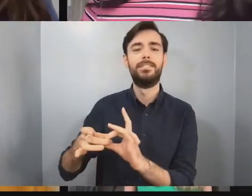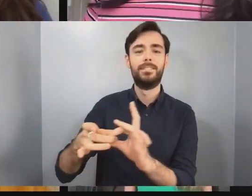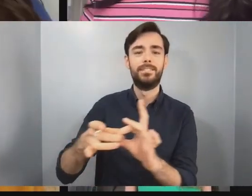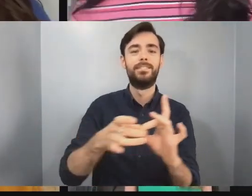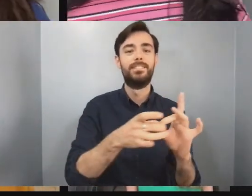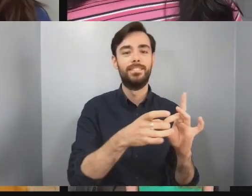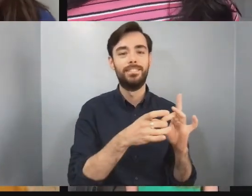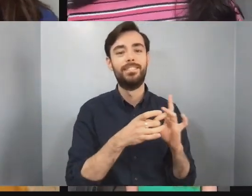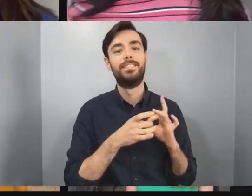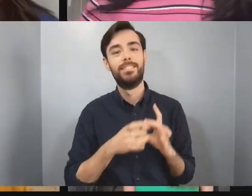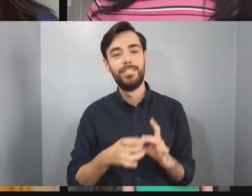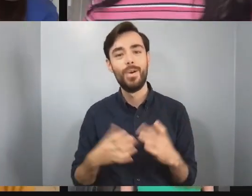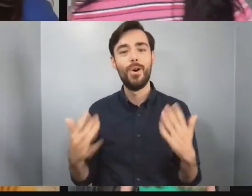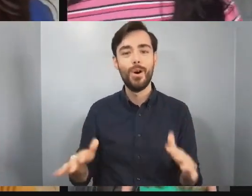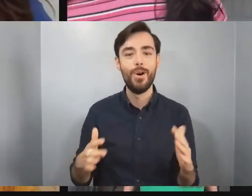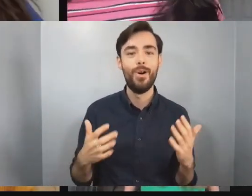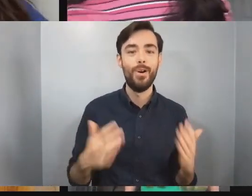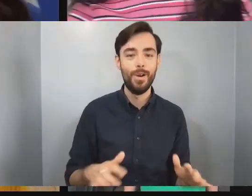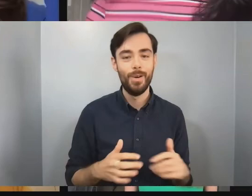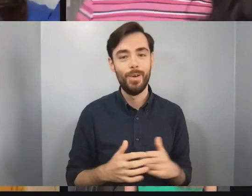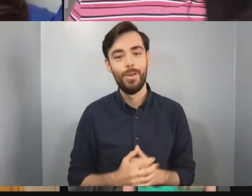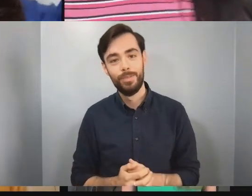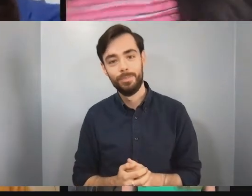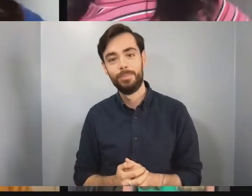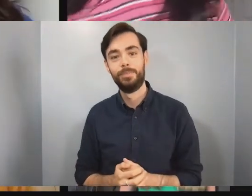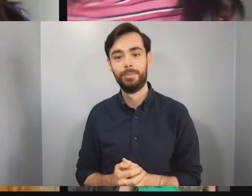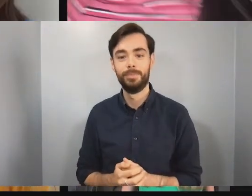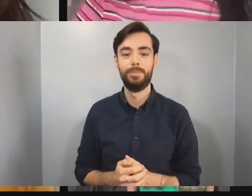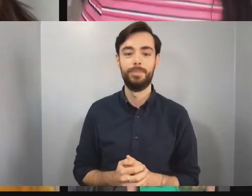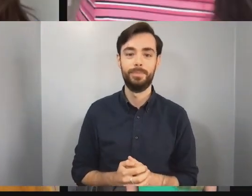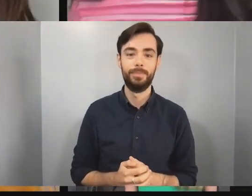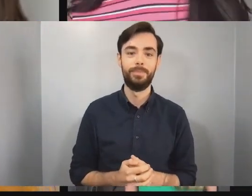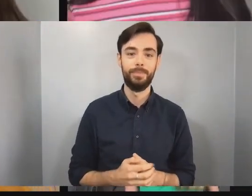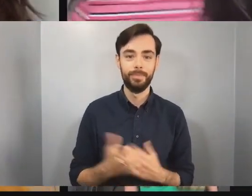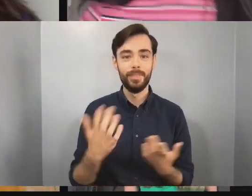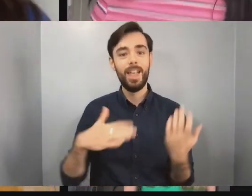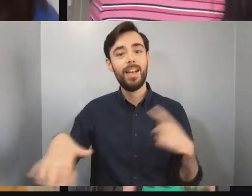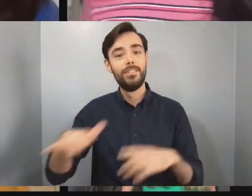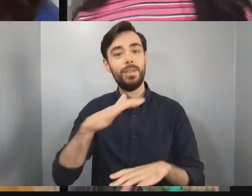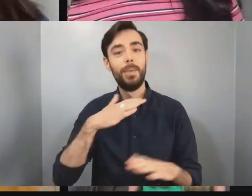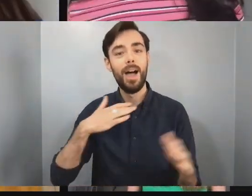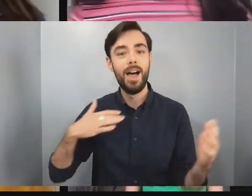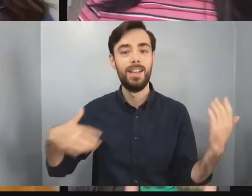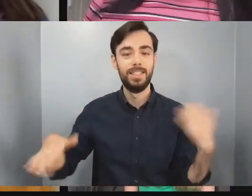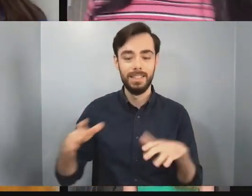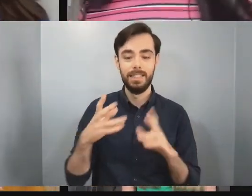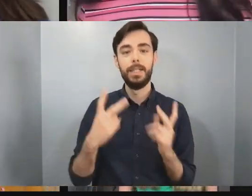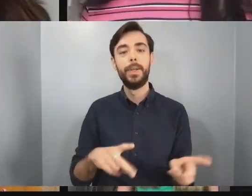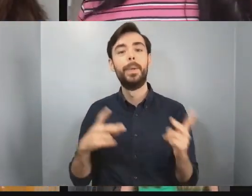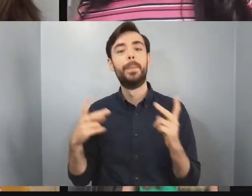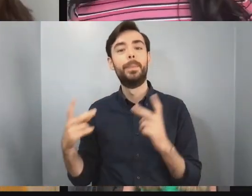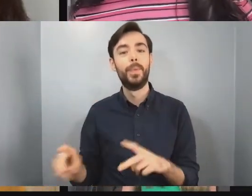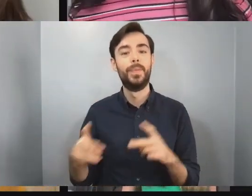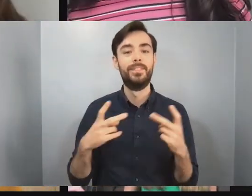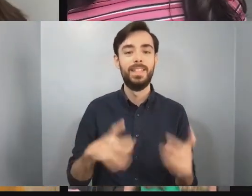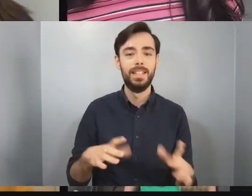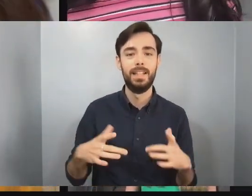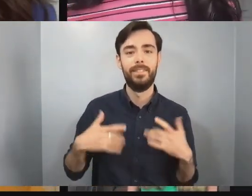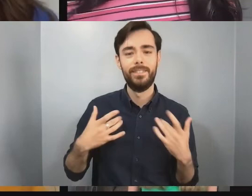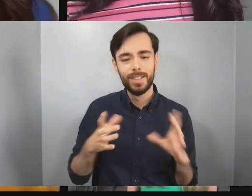Oh everybody, move your feet and feel united